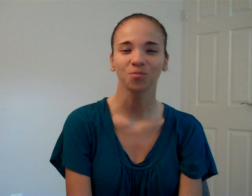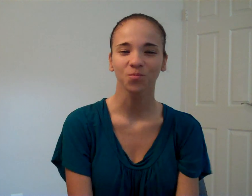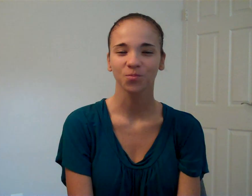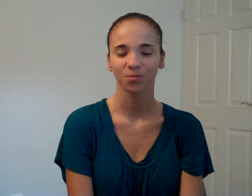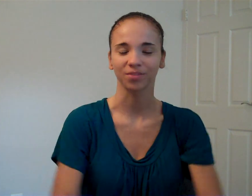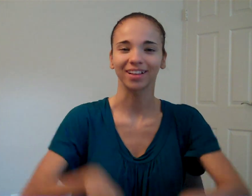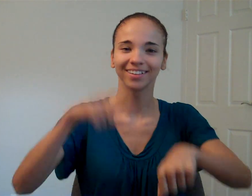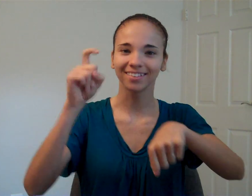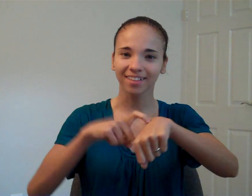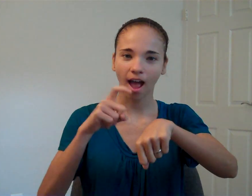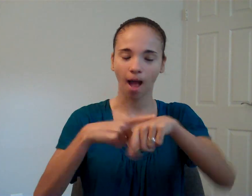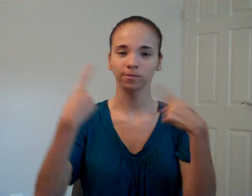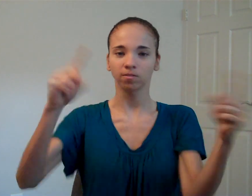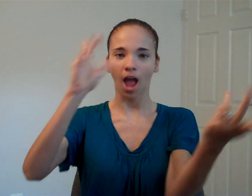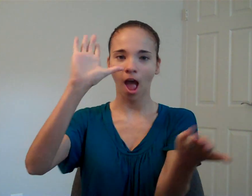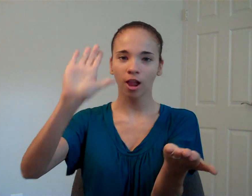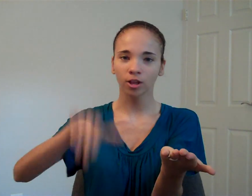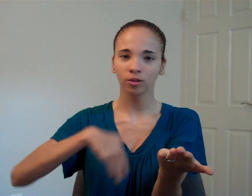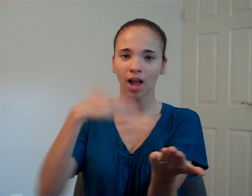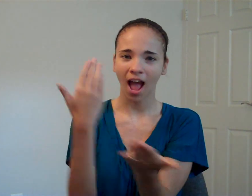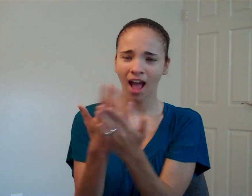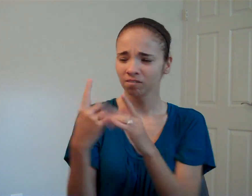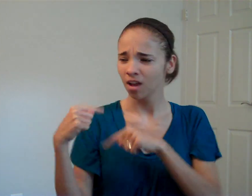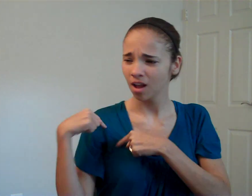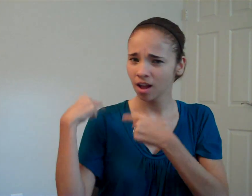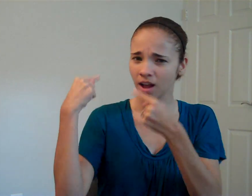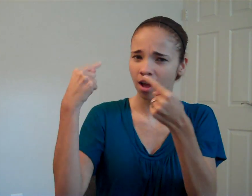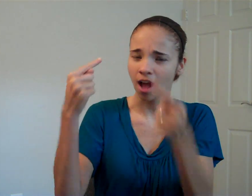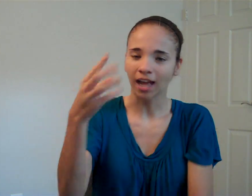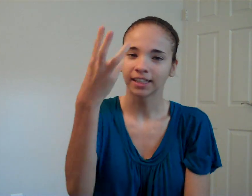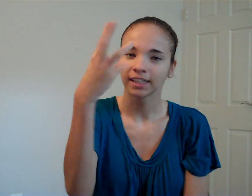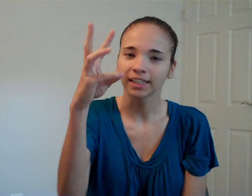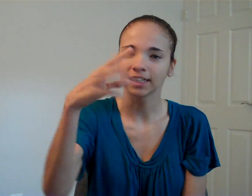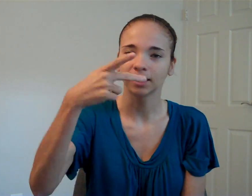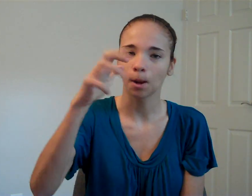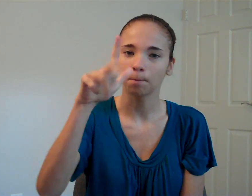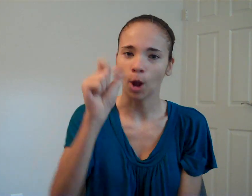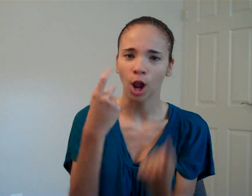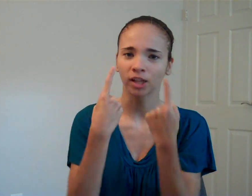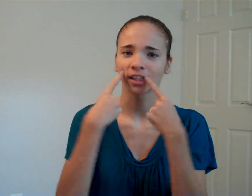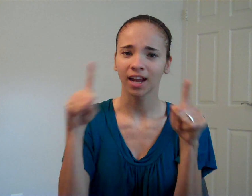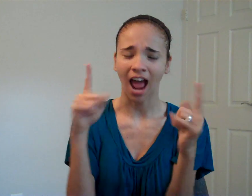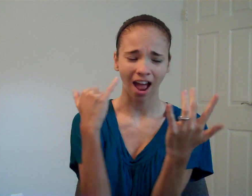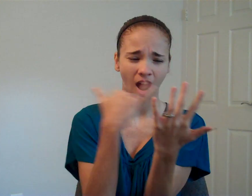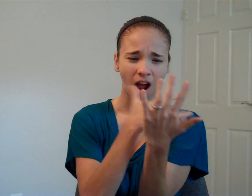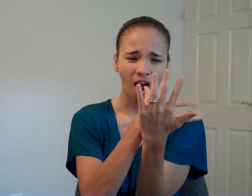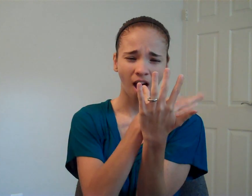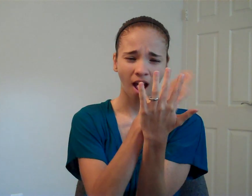The time has arrived at last. So far, 16 Pearls have been revealed.